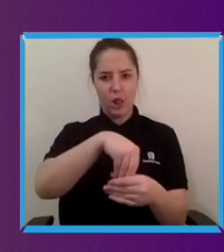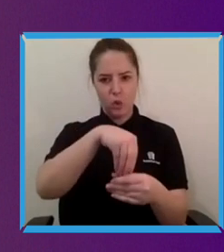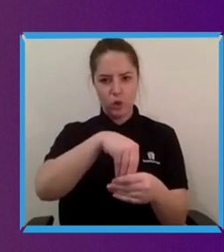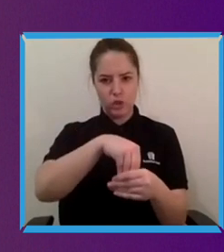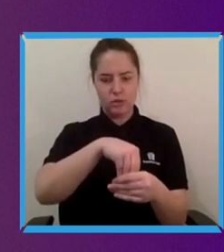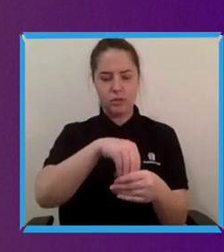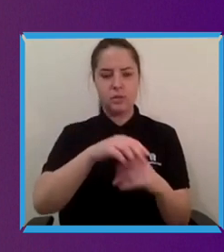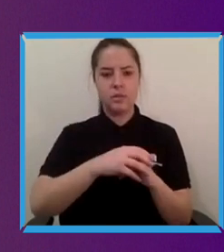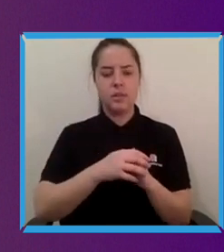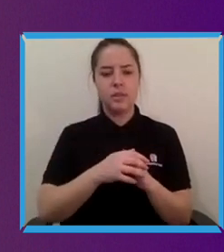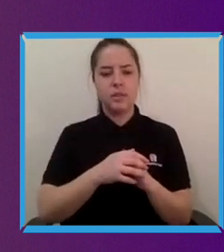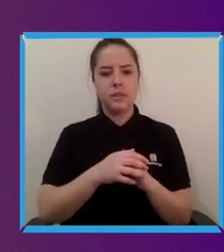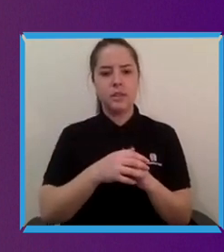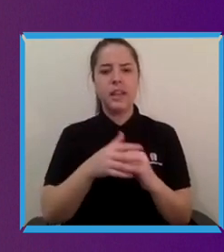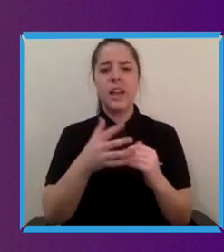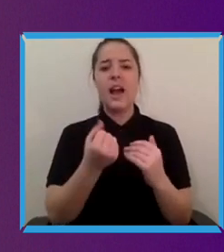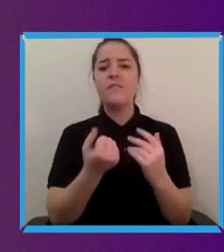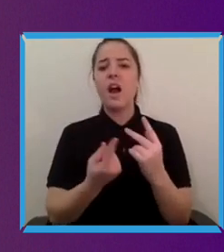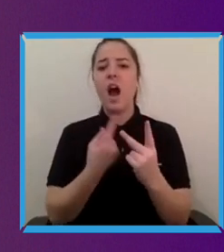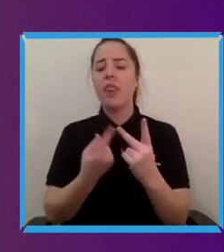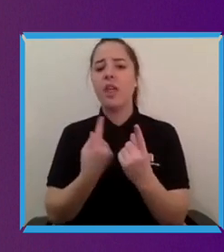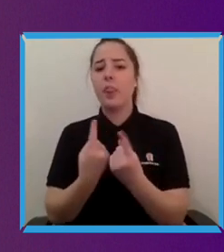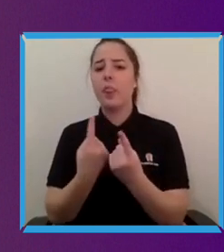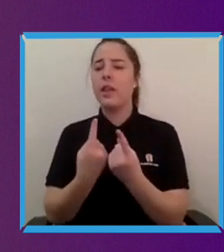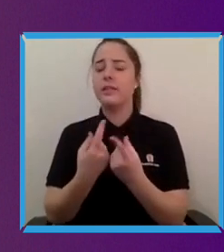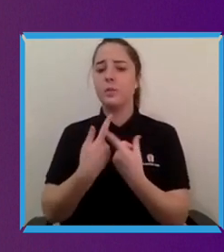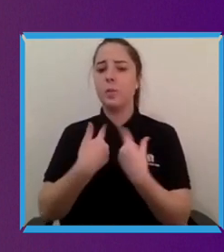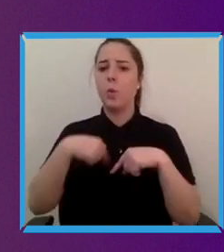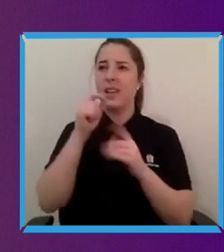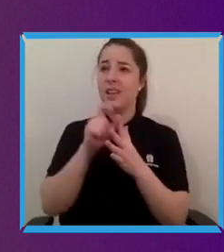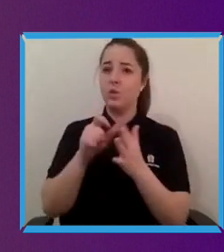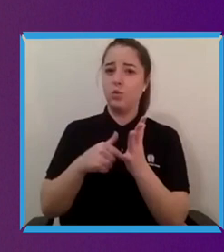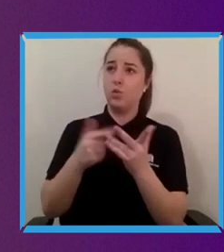you think that we can do to encourage corporate investors to think about